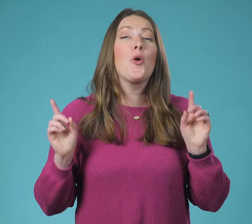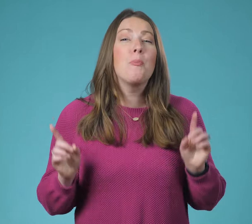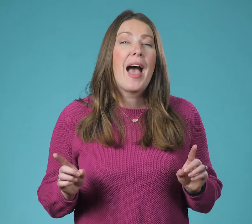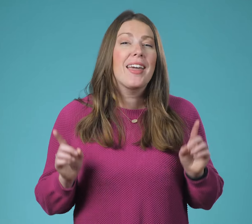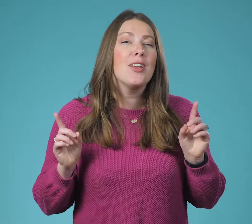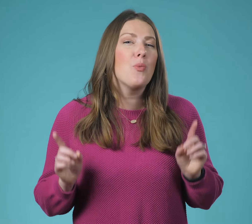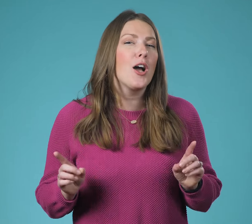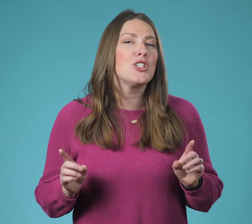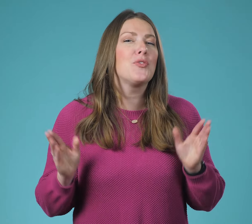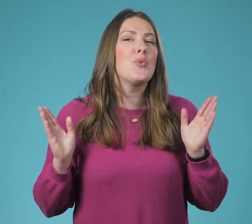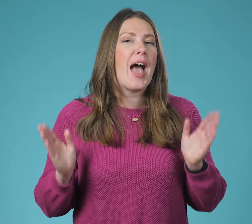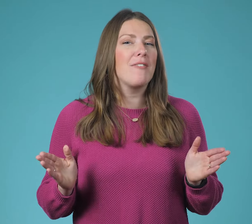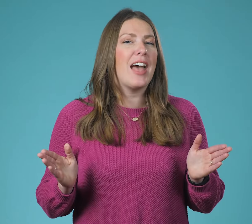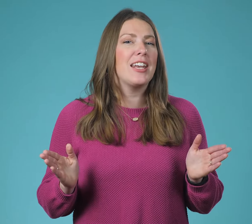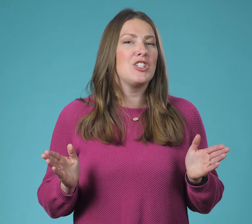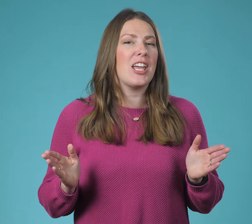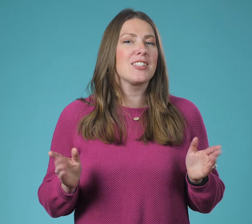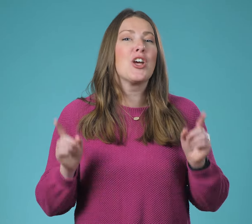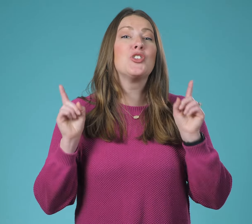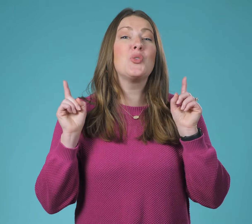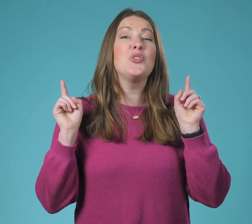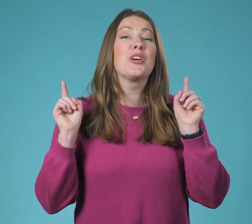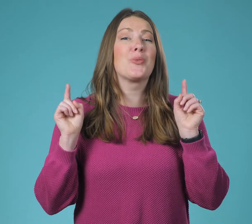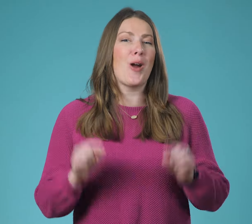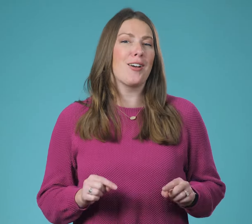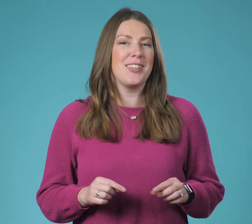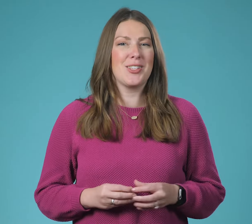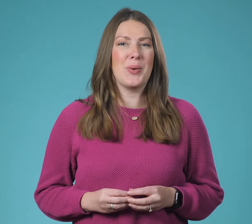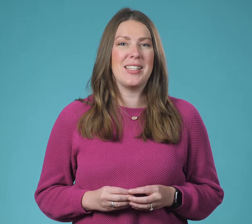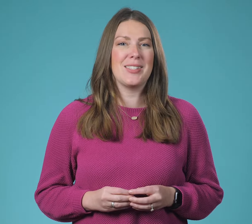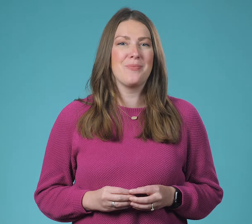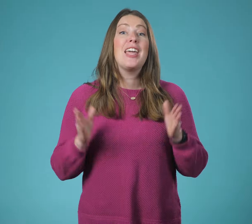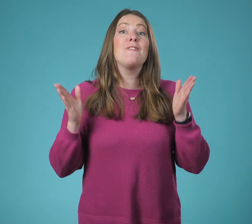Go back and watch if you haven't had a chance so you can rock this quiz.